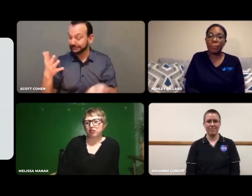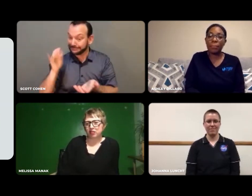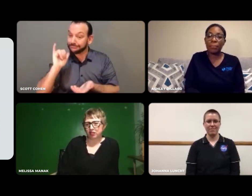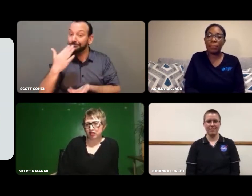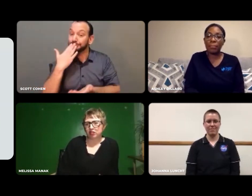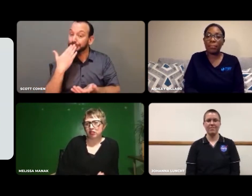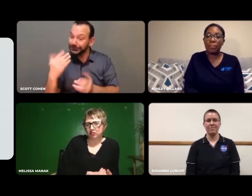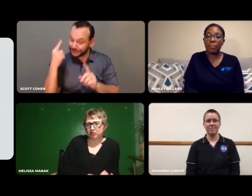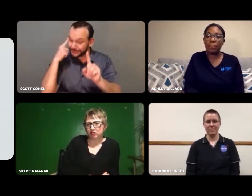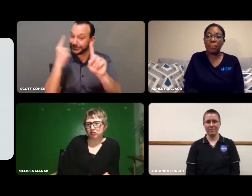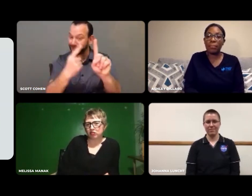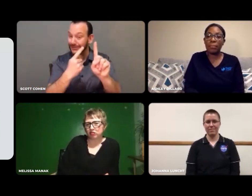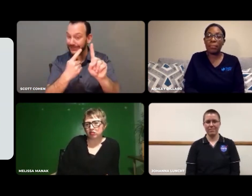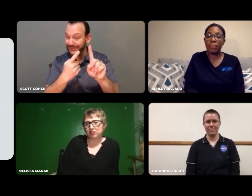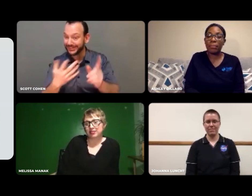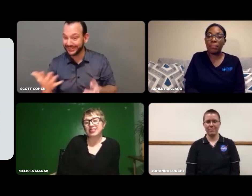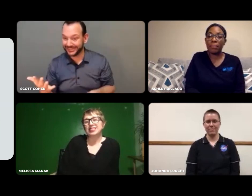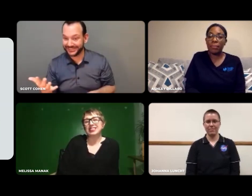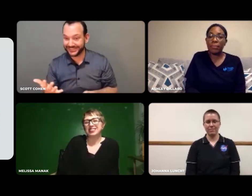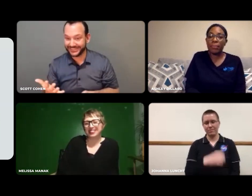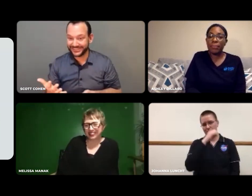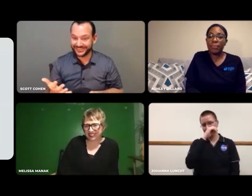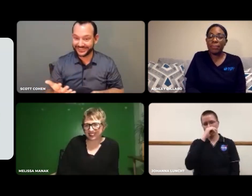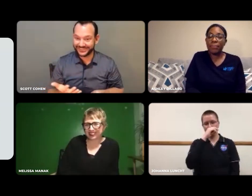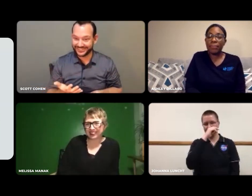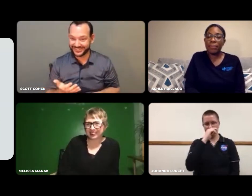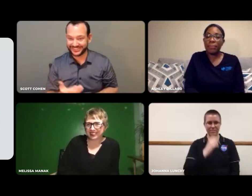I think that's an excellent goal.